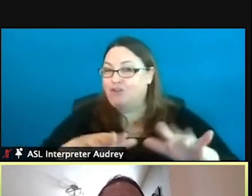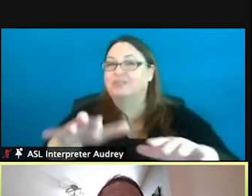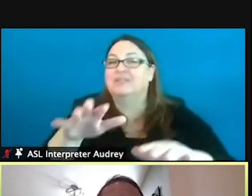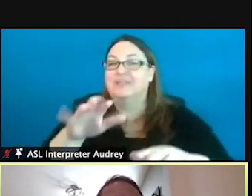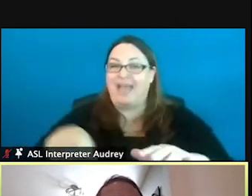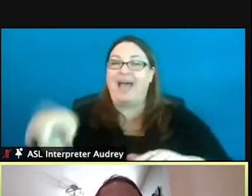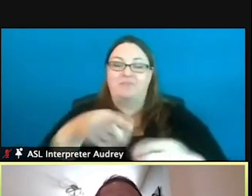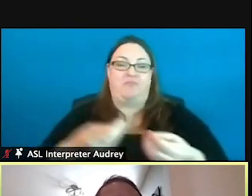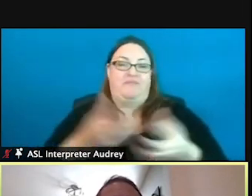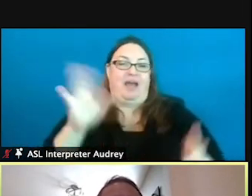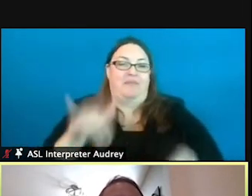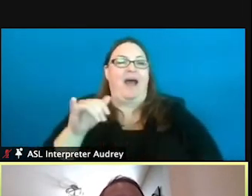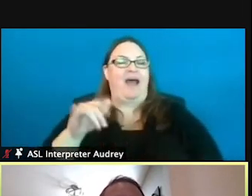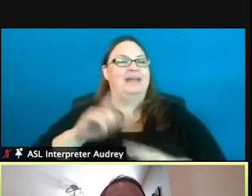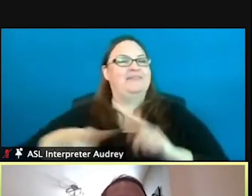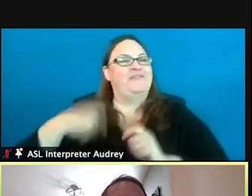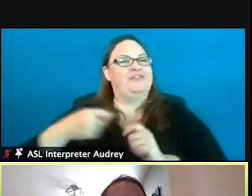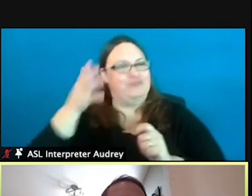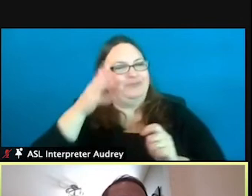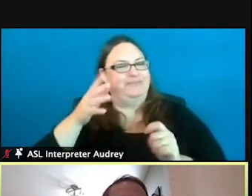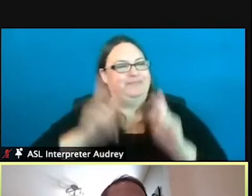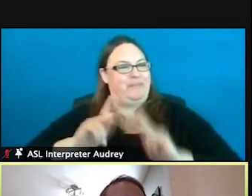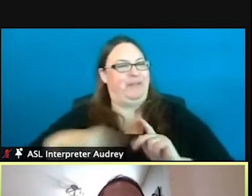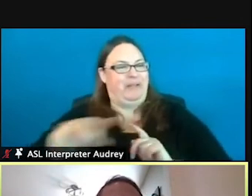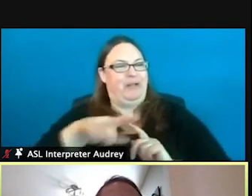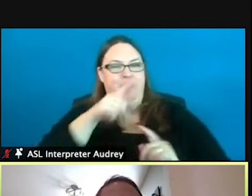is provided by anglers where, you know, they provide access.